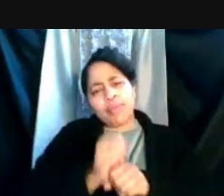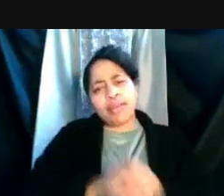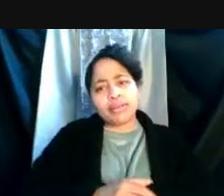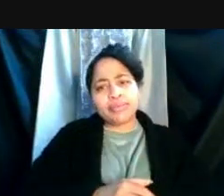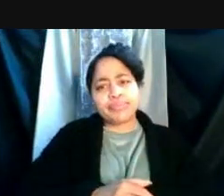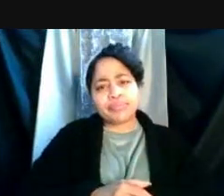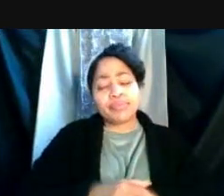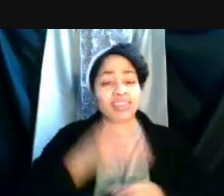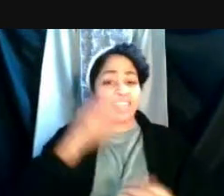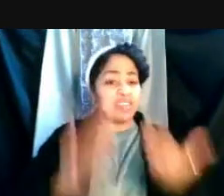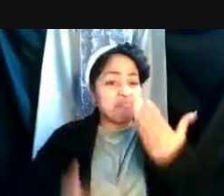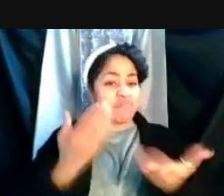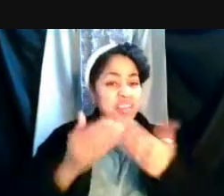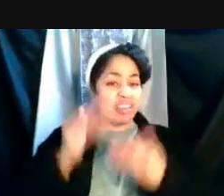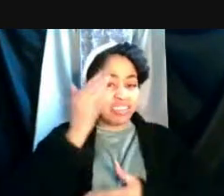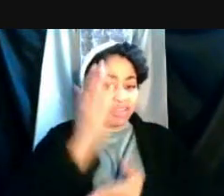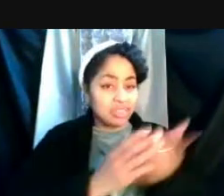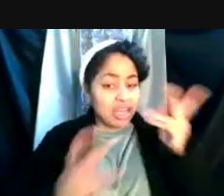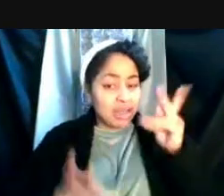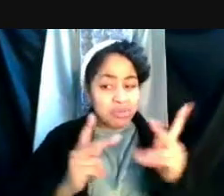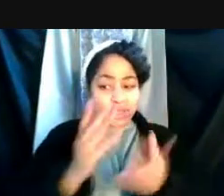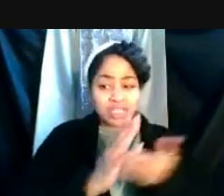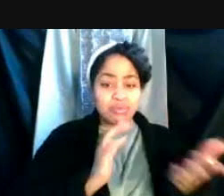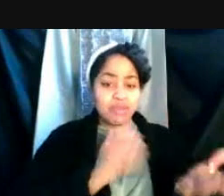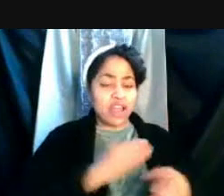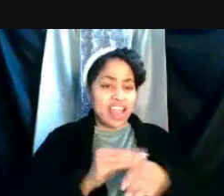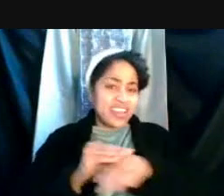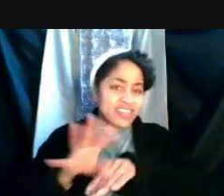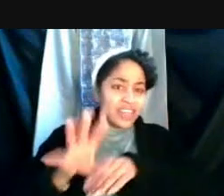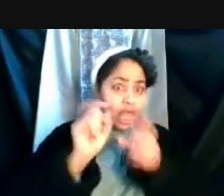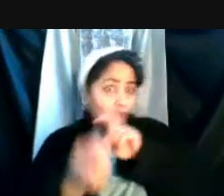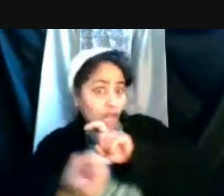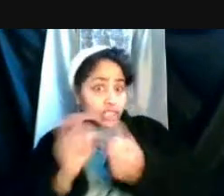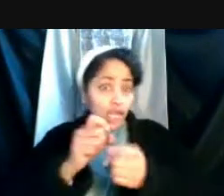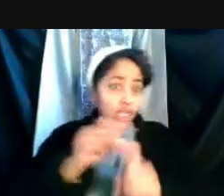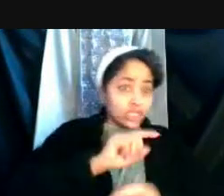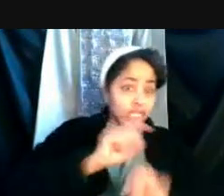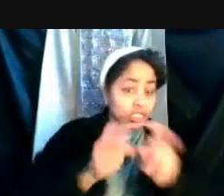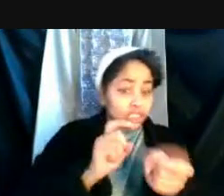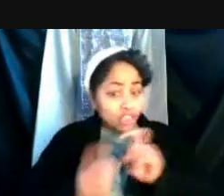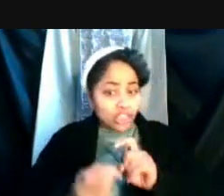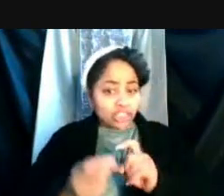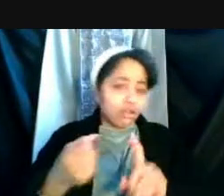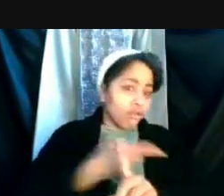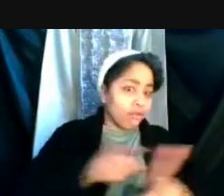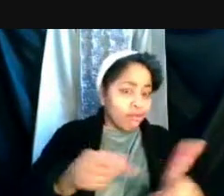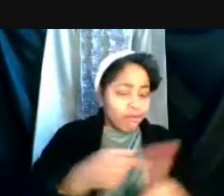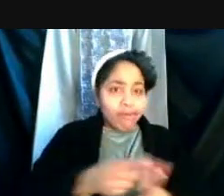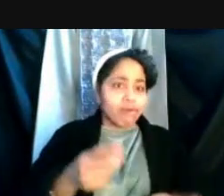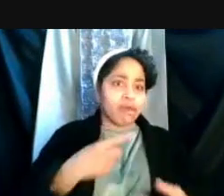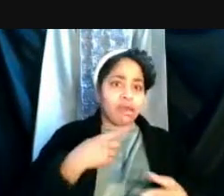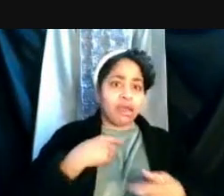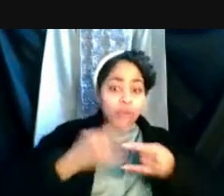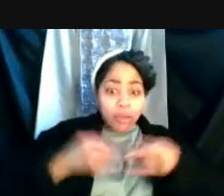it may seem to some people that some of our advice keeps changing. Do I wear a mask? Don't I wear a mask? What happens when I get a vaccine?